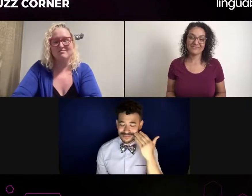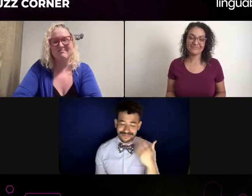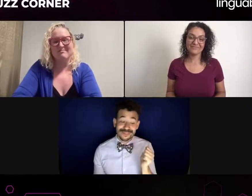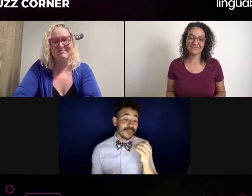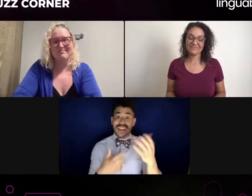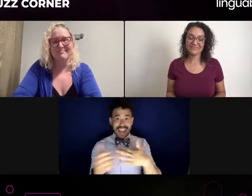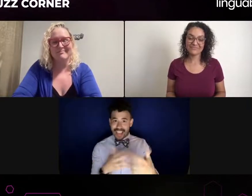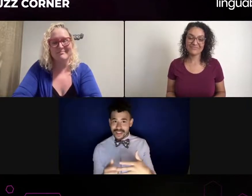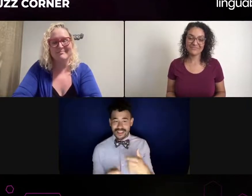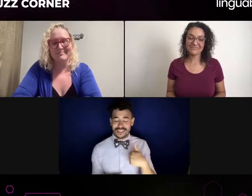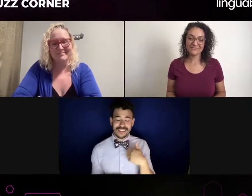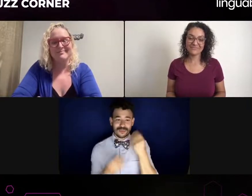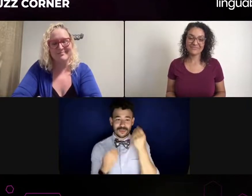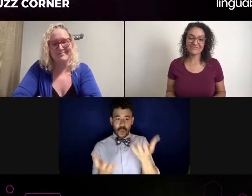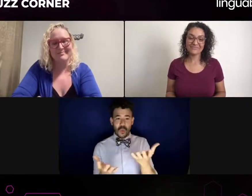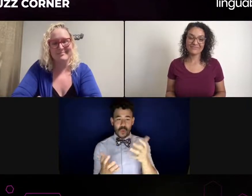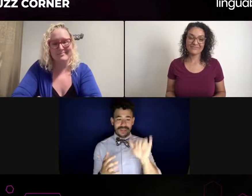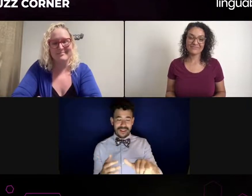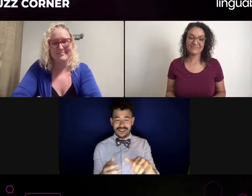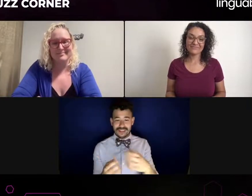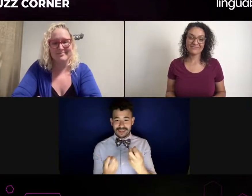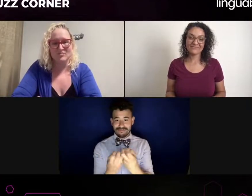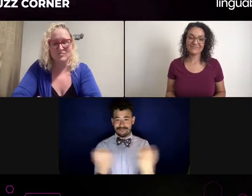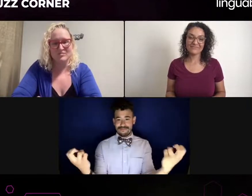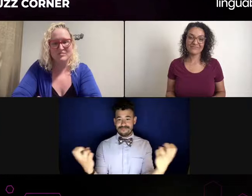and yes, even more, you know,